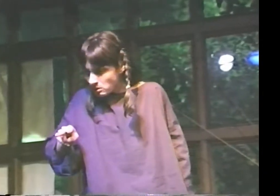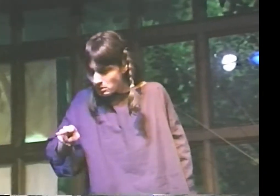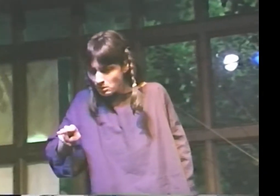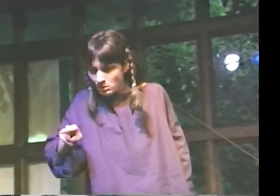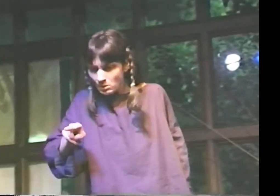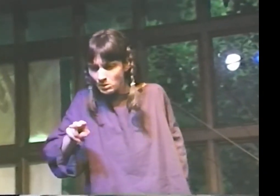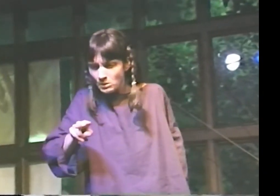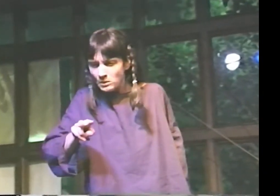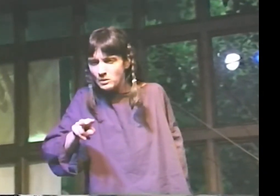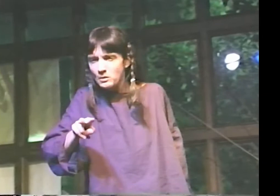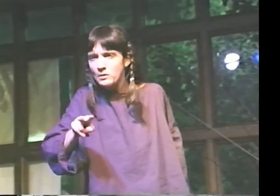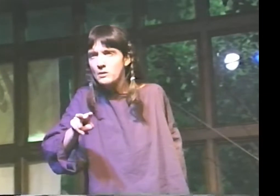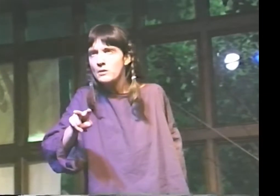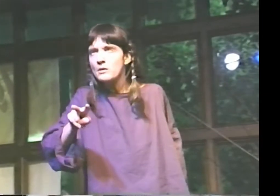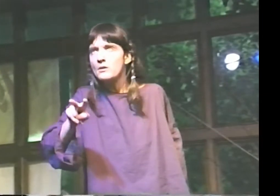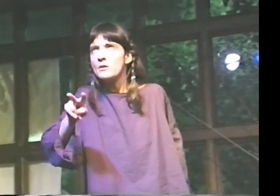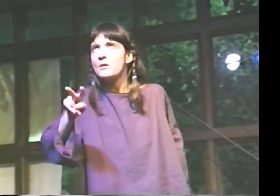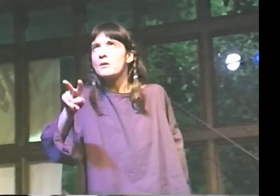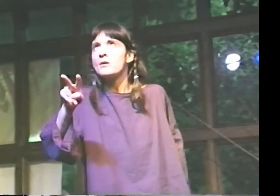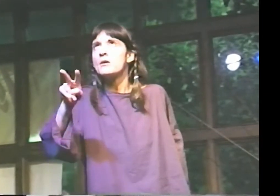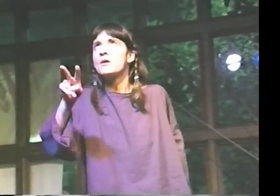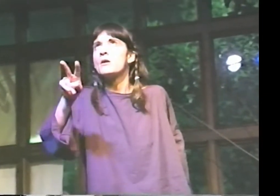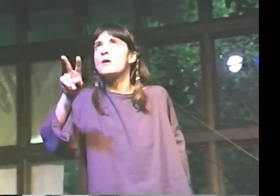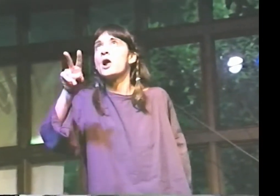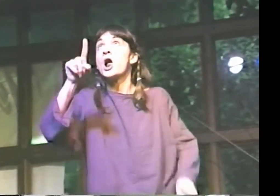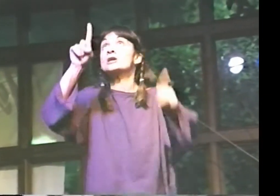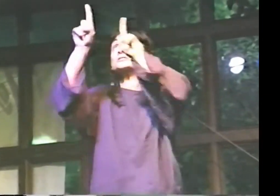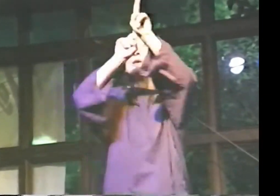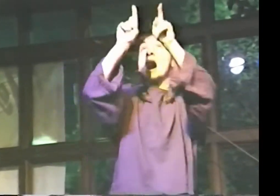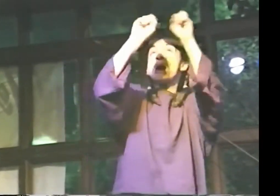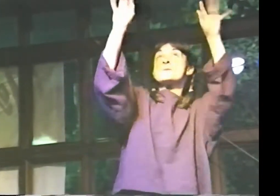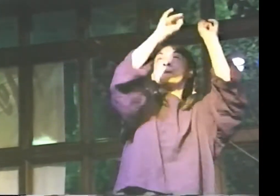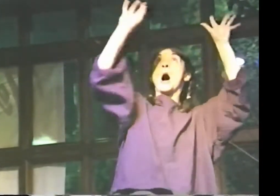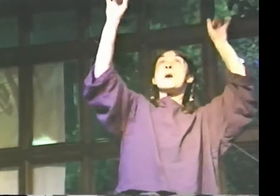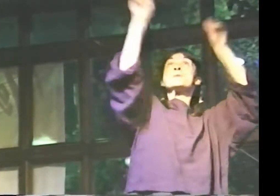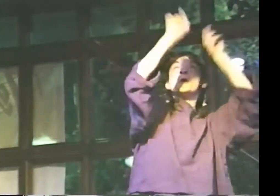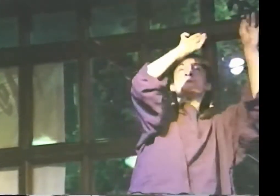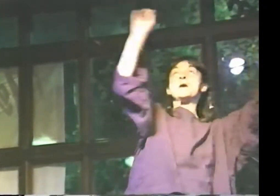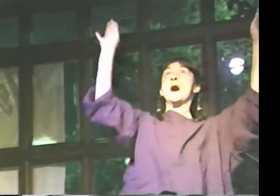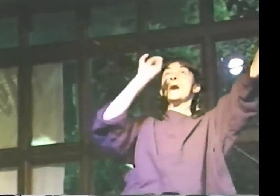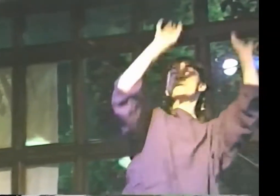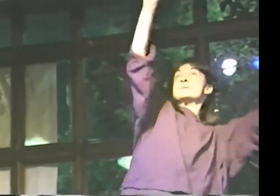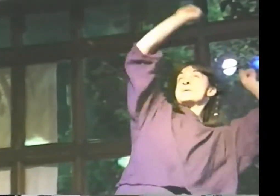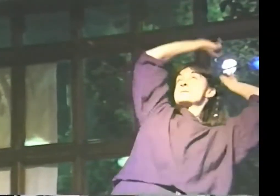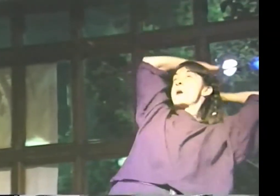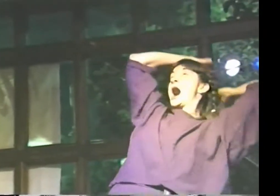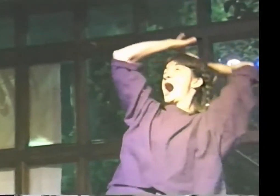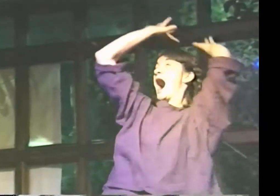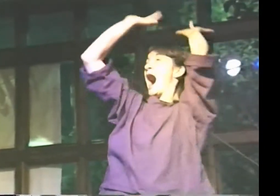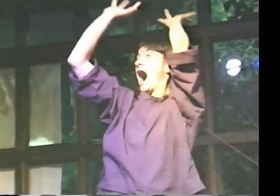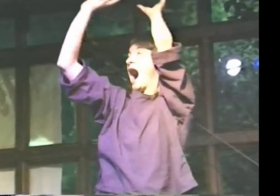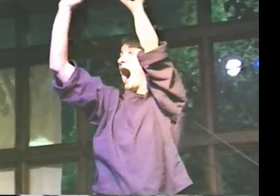A REFLECTION. LOOKING UP, I SEE A UNIVERSE OF LIGHT.